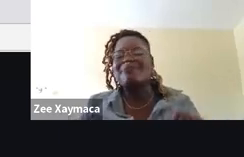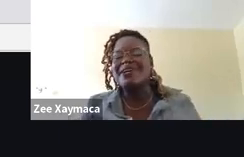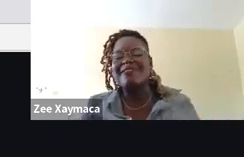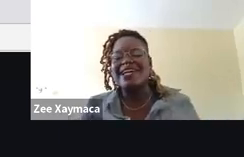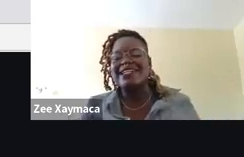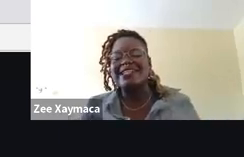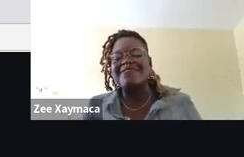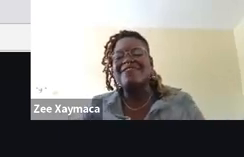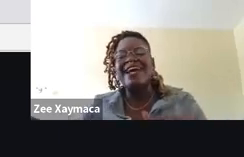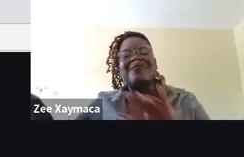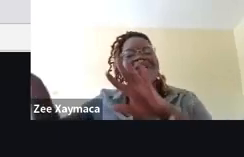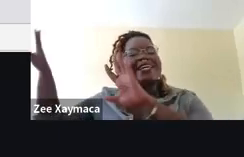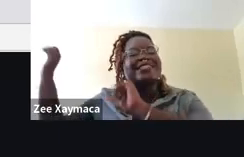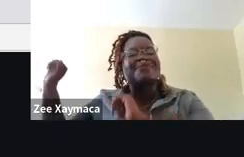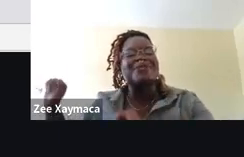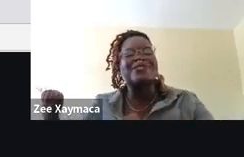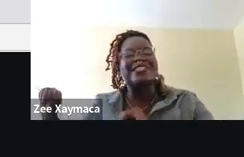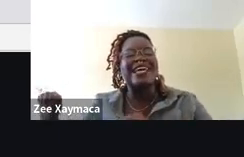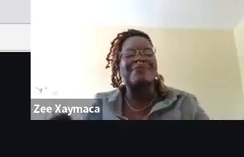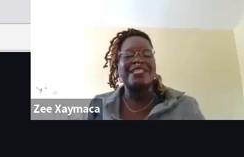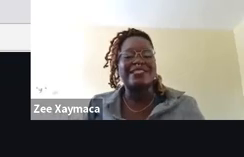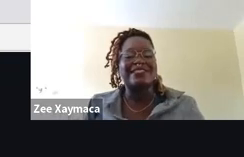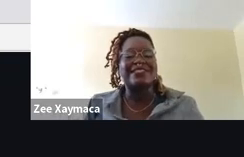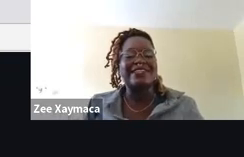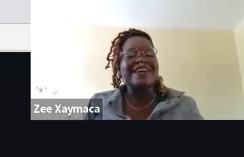Take your birthright and fly away to beauty and peace.